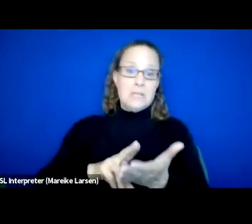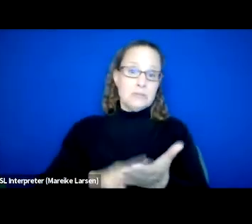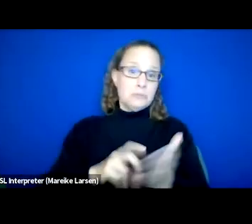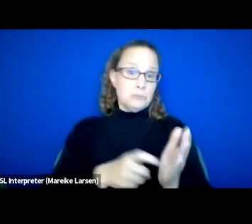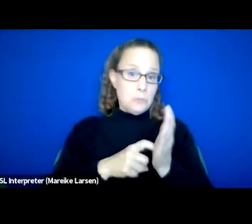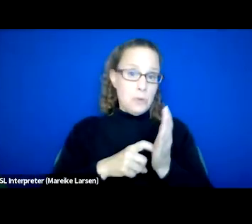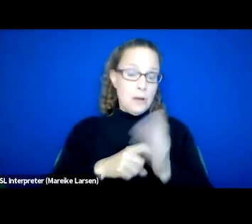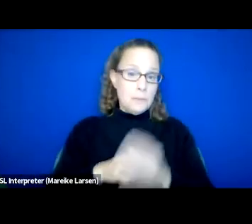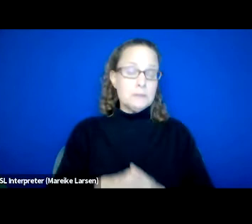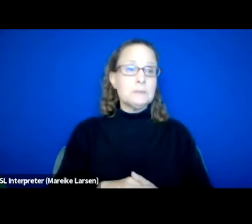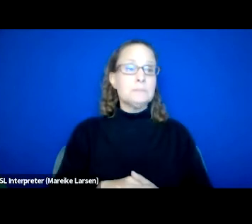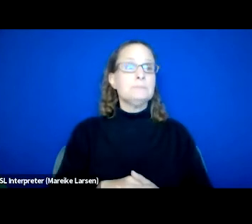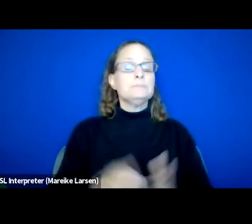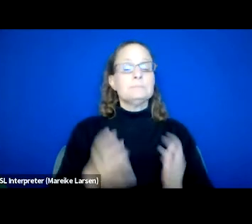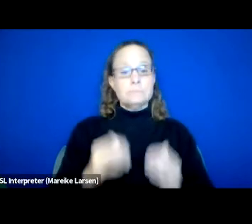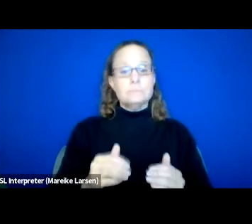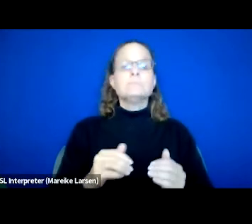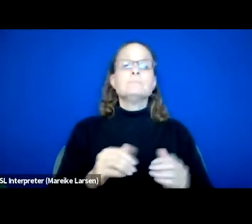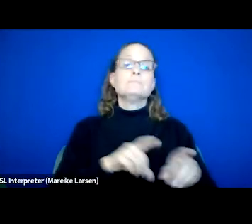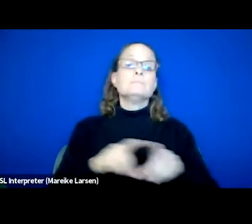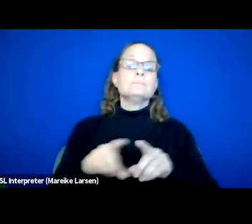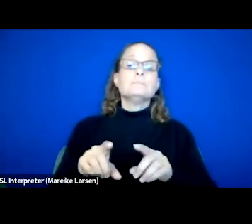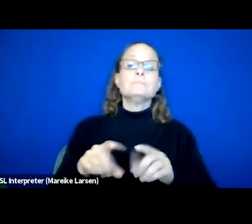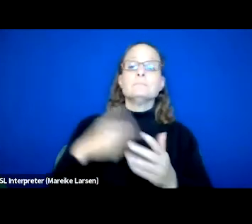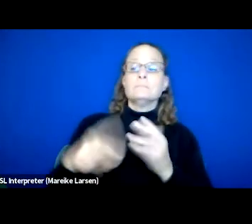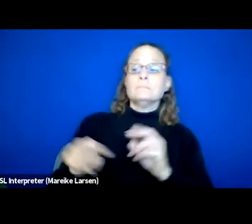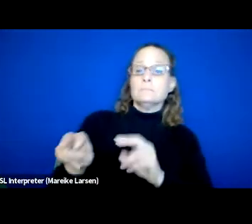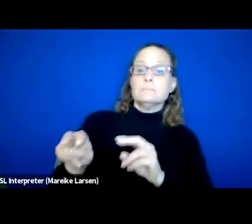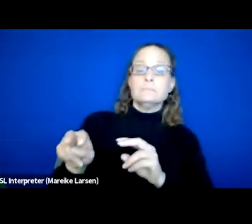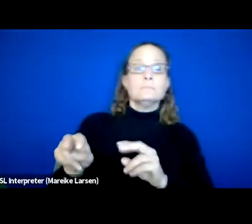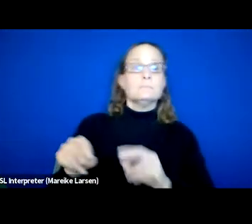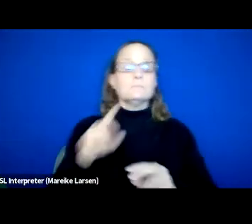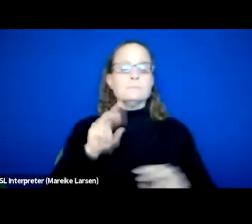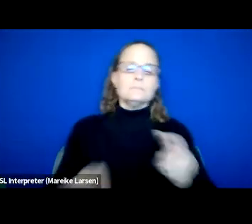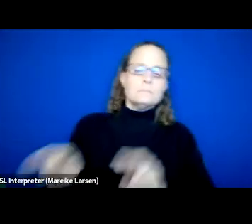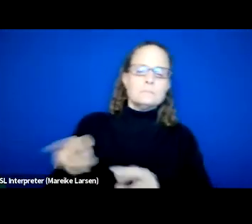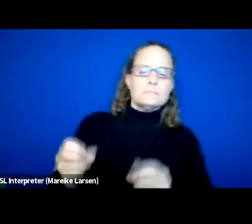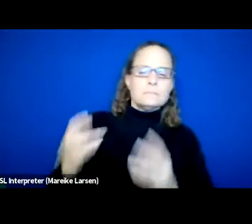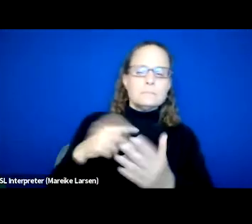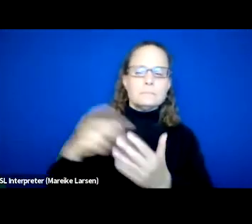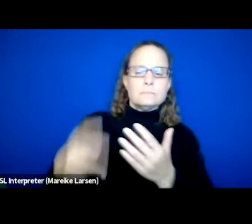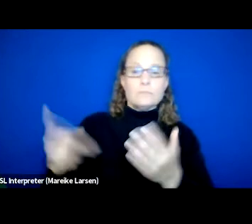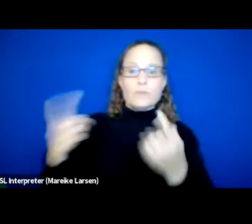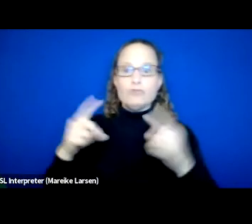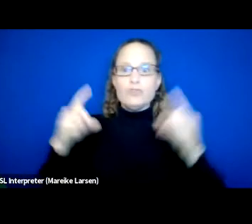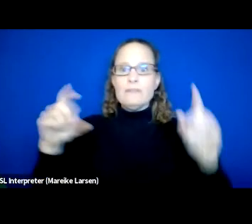So additionally program monitoring reviews, the degree to which a program is achieving the clinical outcomes intended.